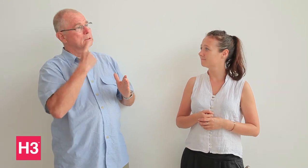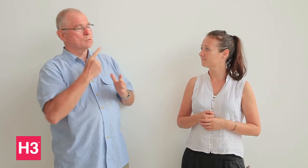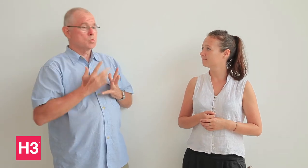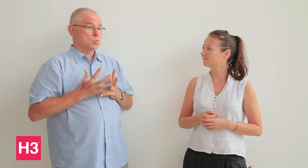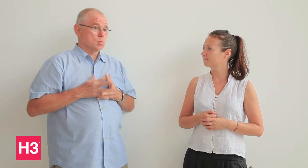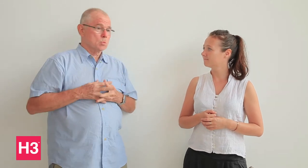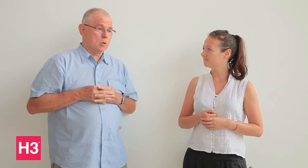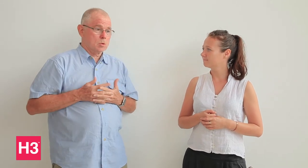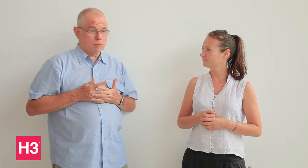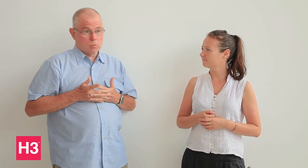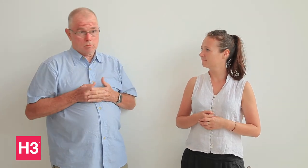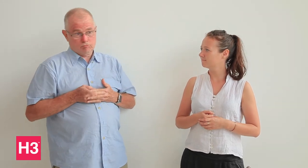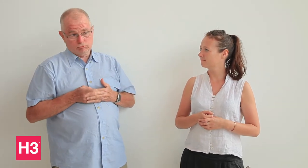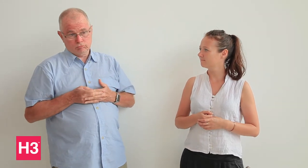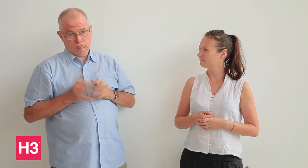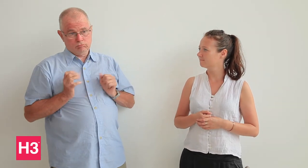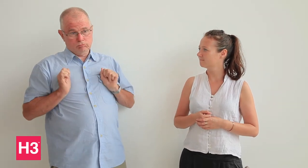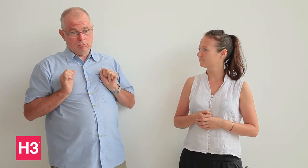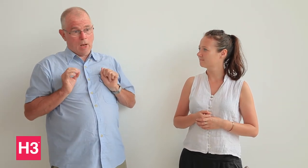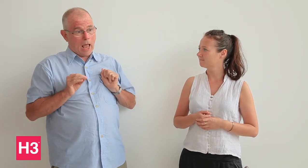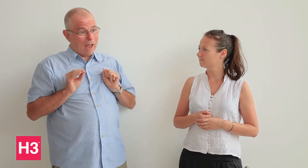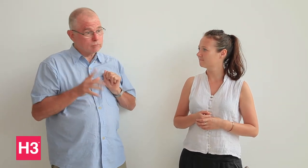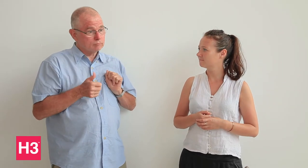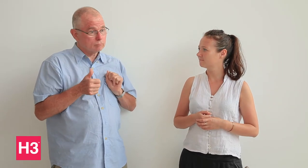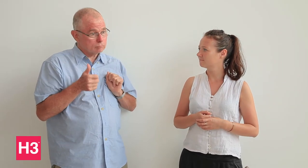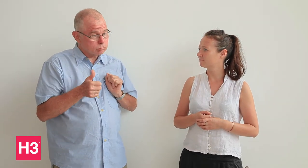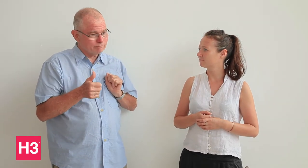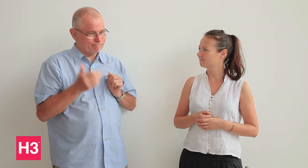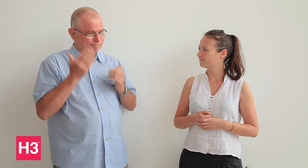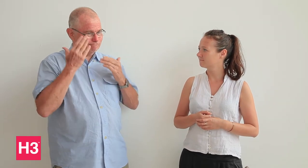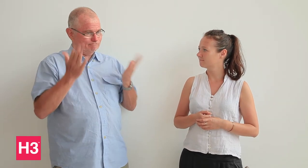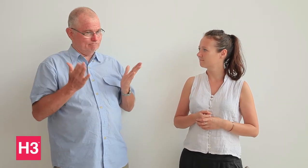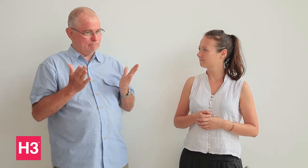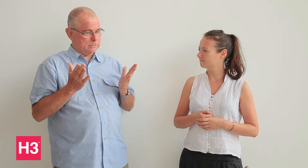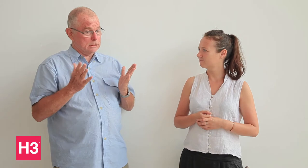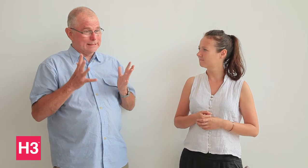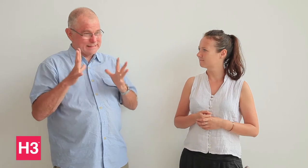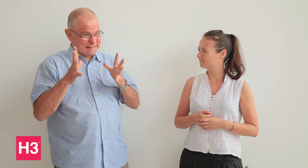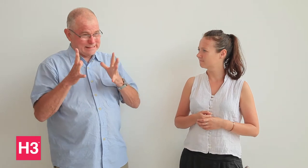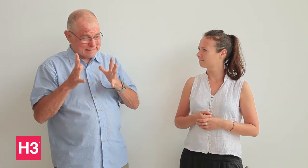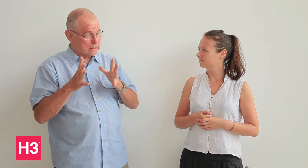hesitatingly remained neutral but advised us about security.